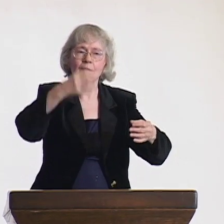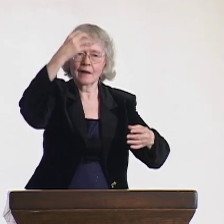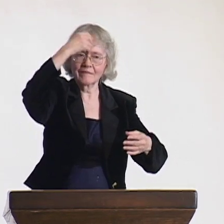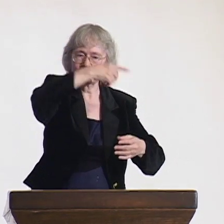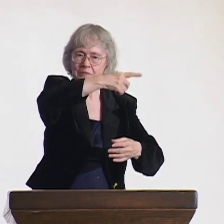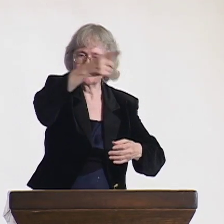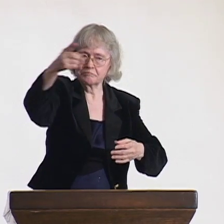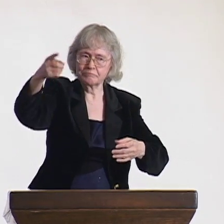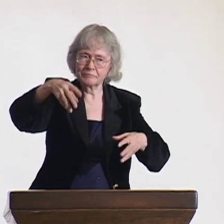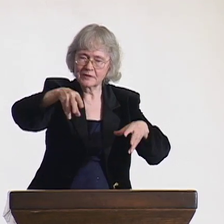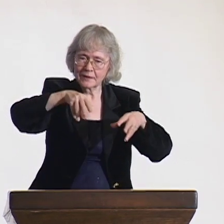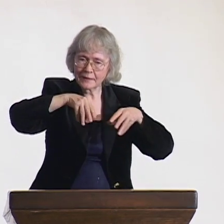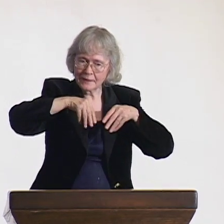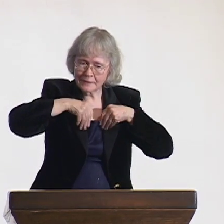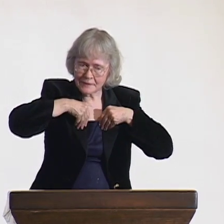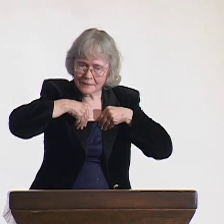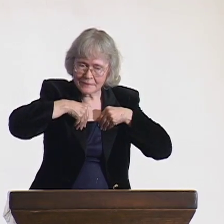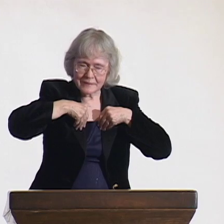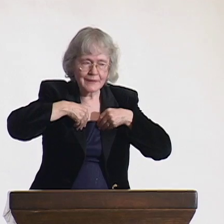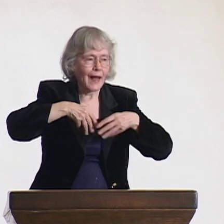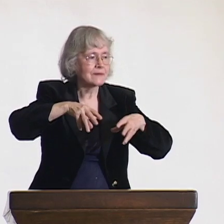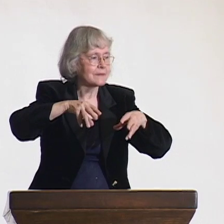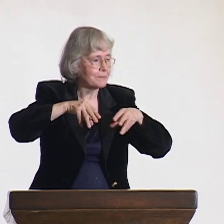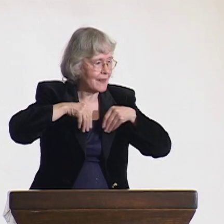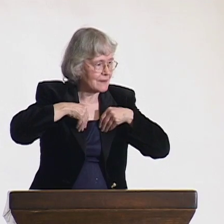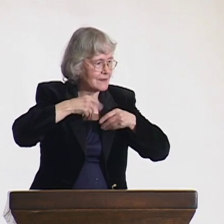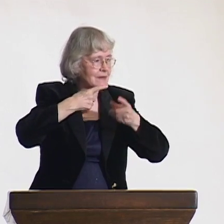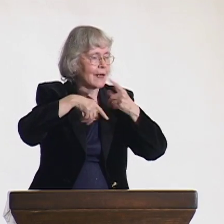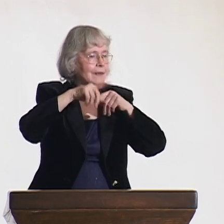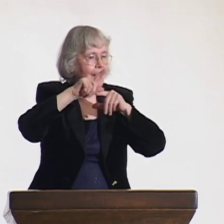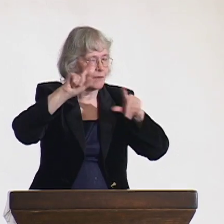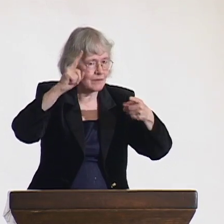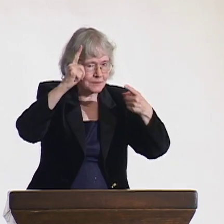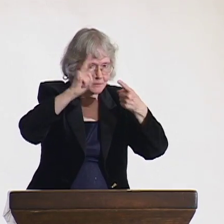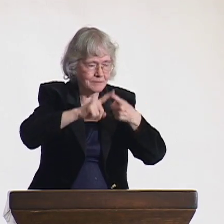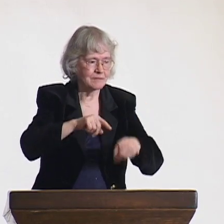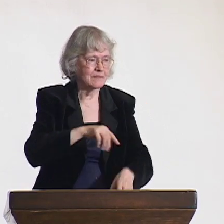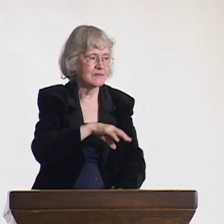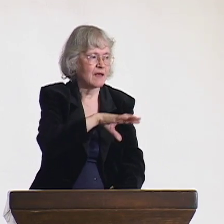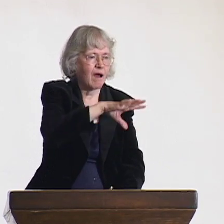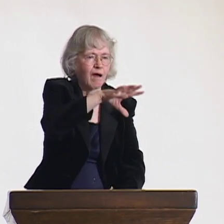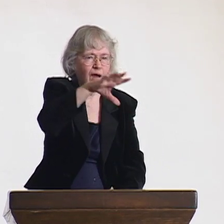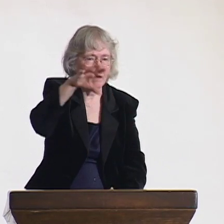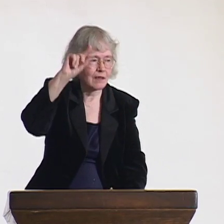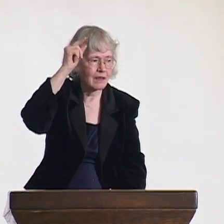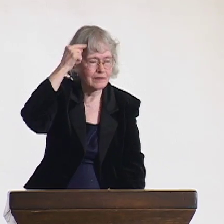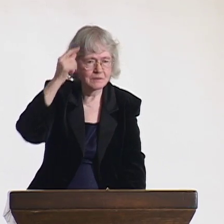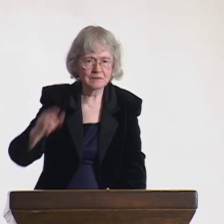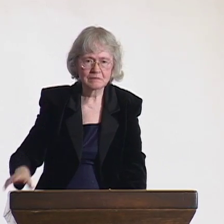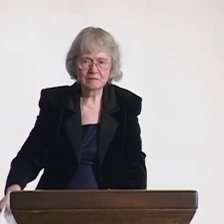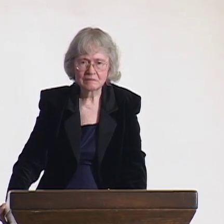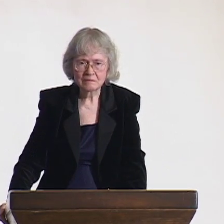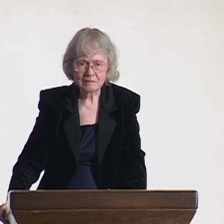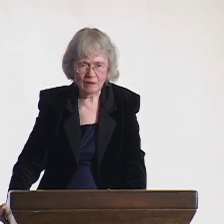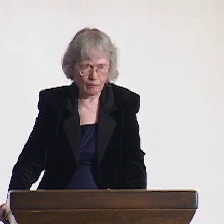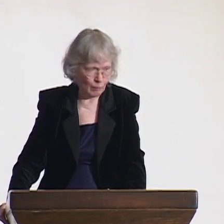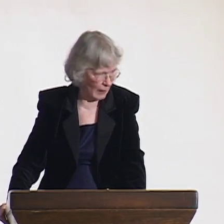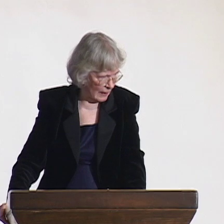at the government level of all sign languages, that sign language be accepted as an official language.